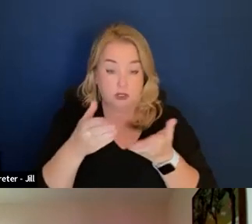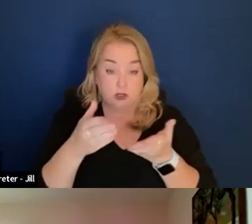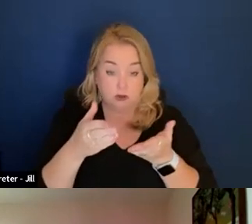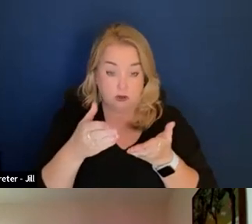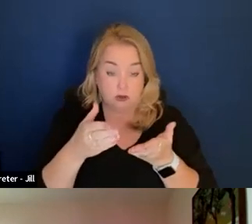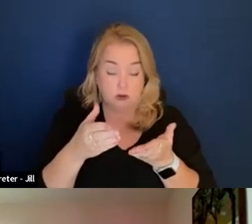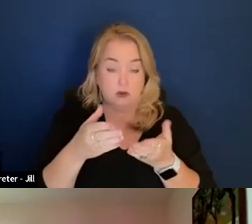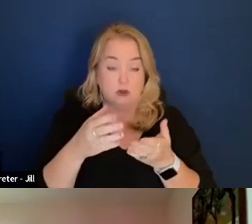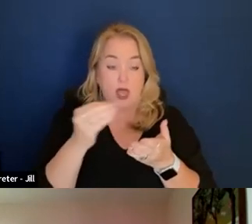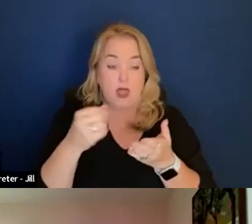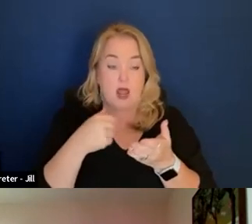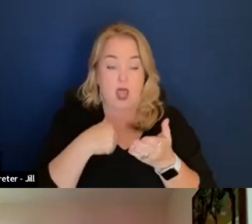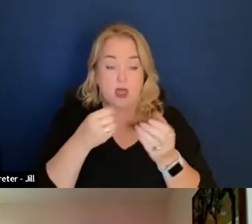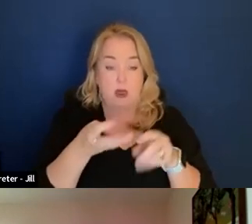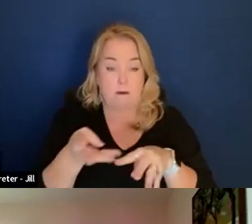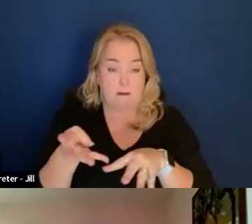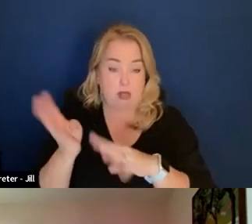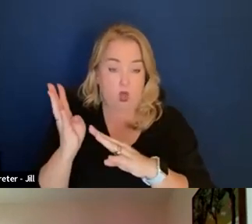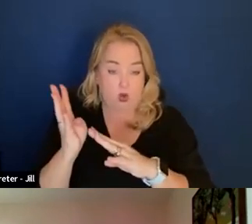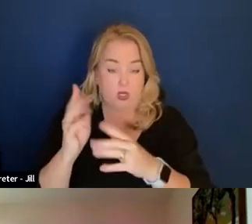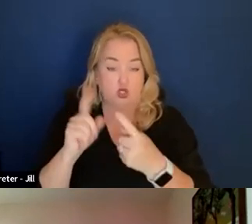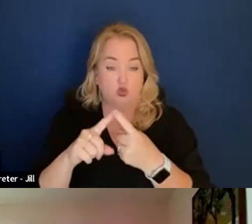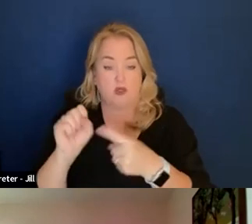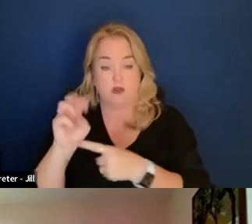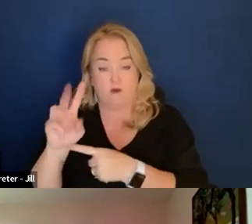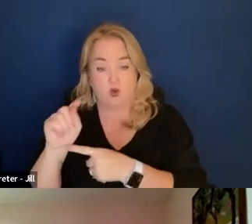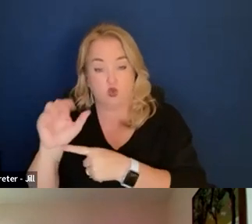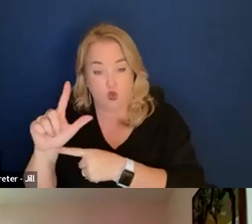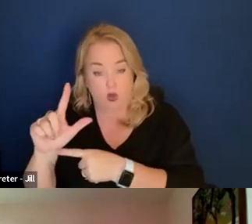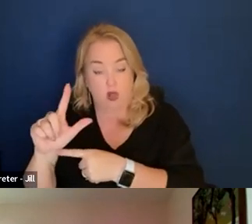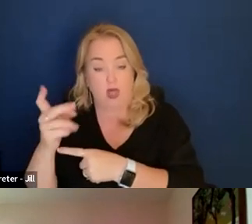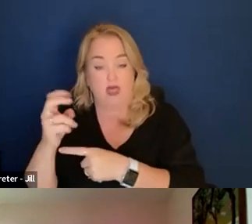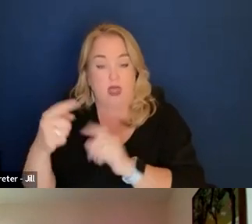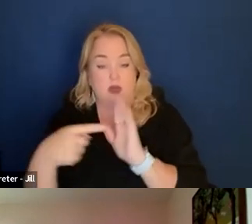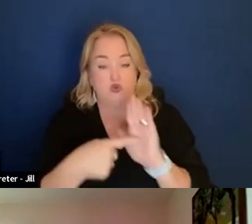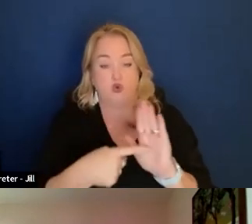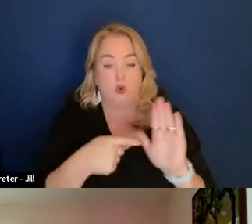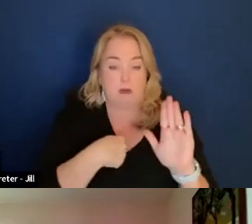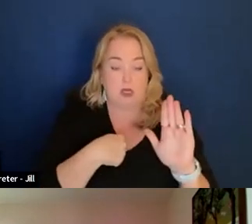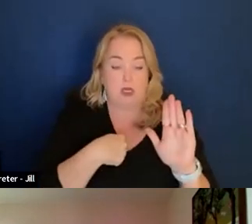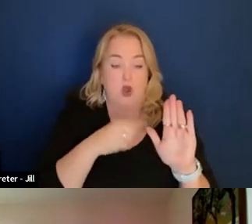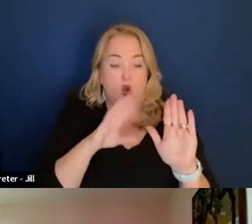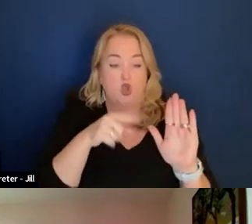I uploaded the document to my software tool. And it came back and said oh, you're buying printer toner.